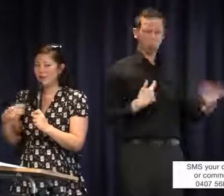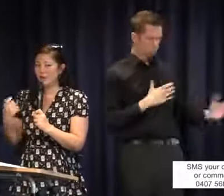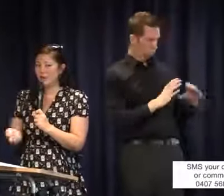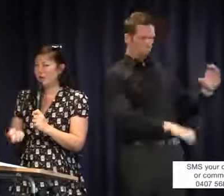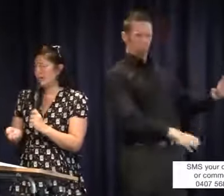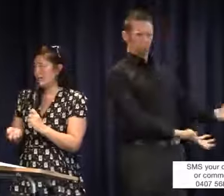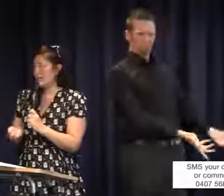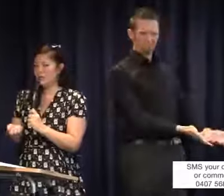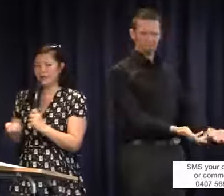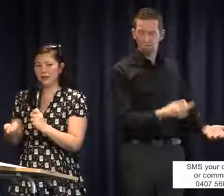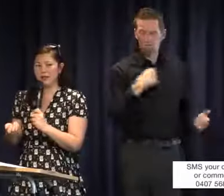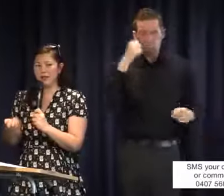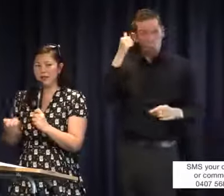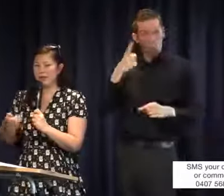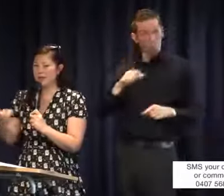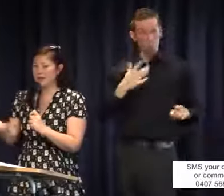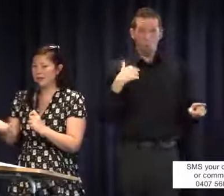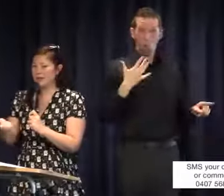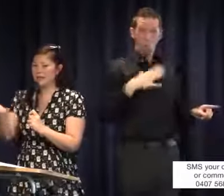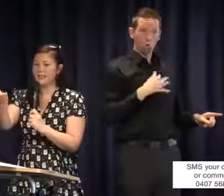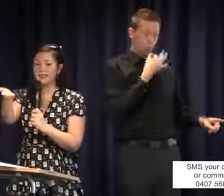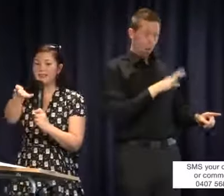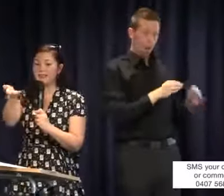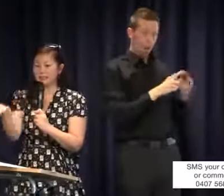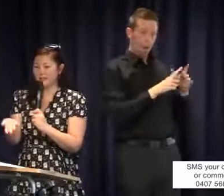though I wanted my child to be bilingual when I made the requests like a lot of these other